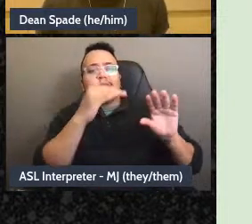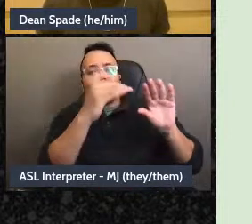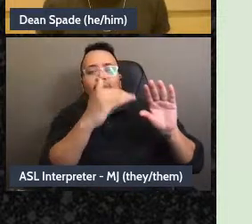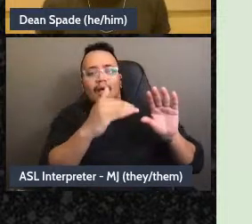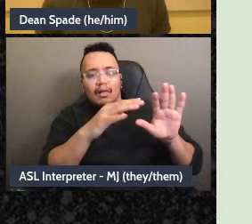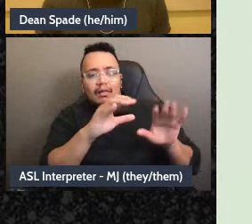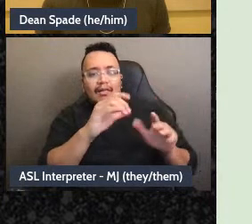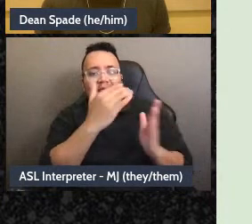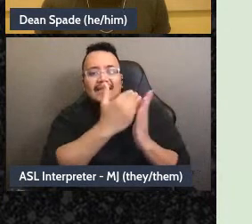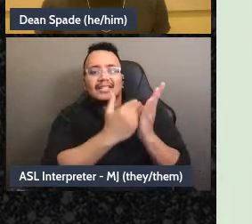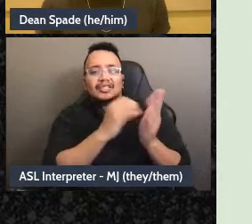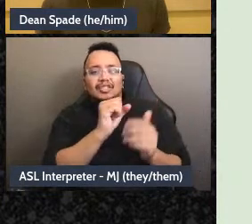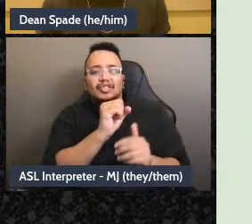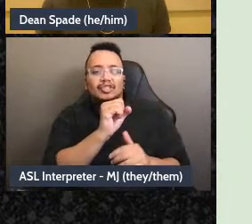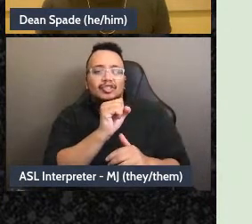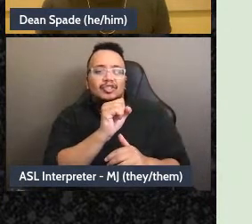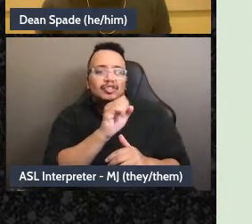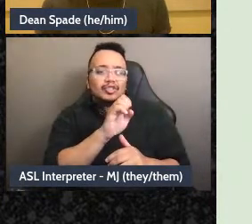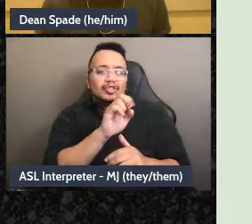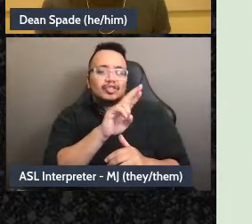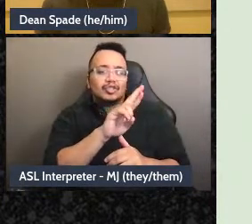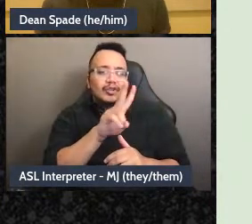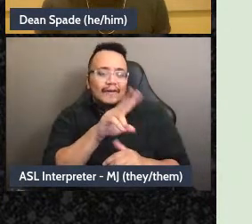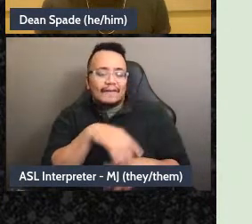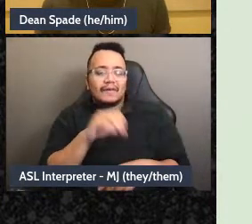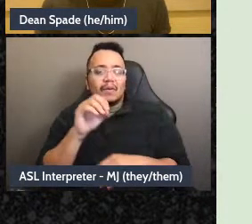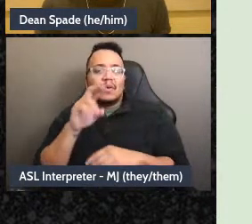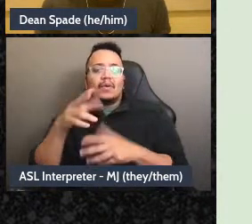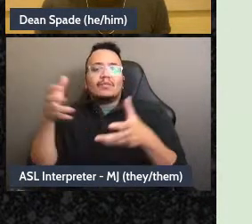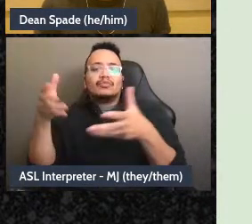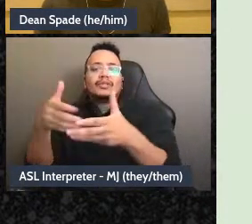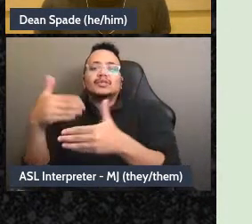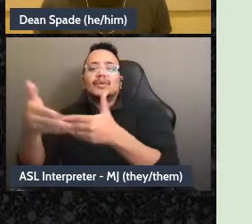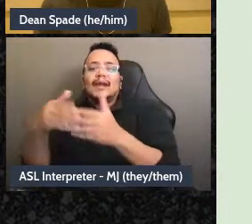can at least take care of the ones that are easy and obvious quickly and have rapid response, um,